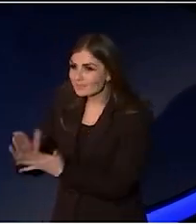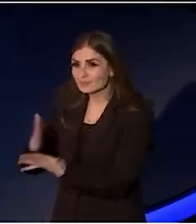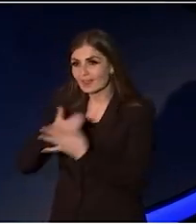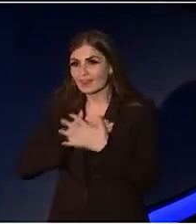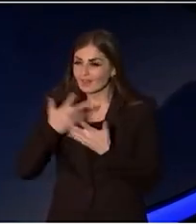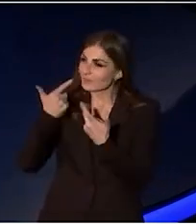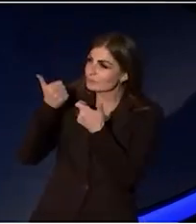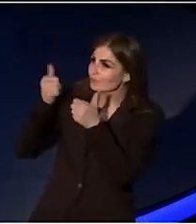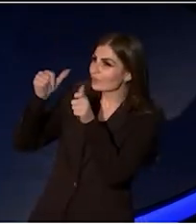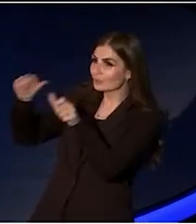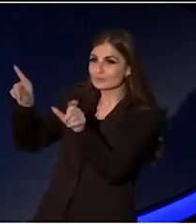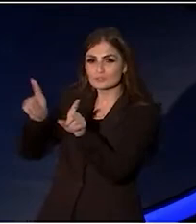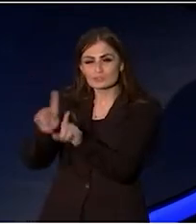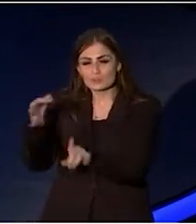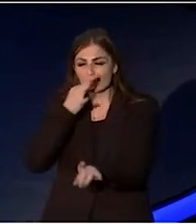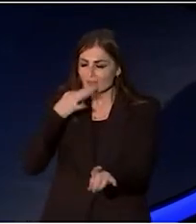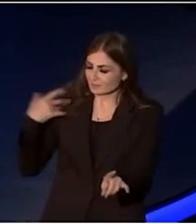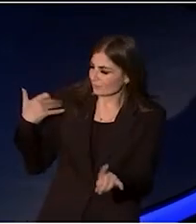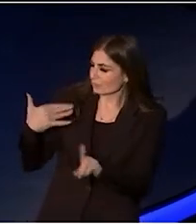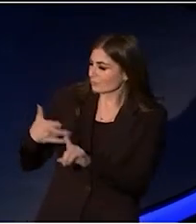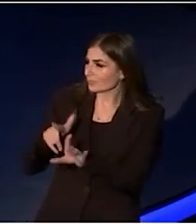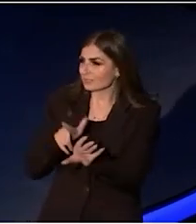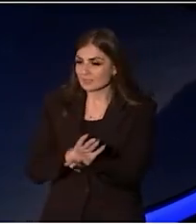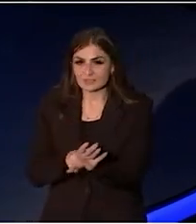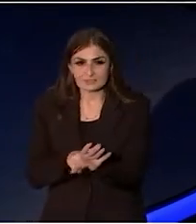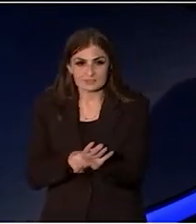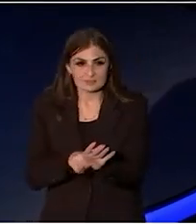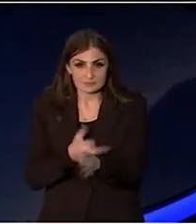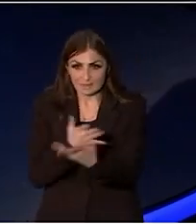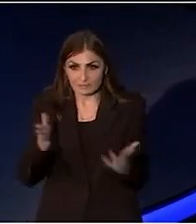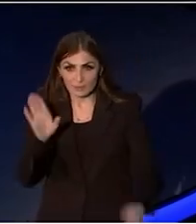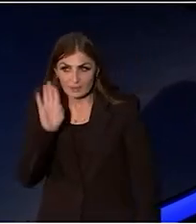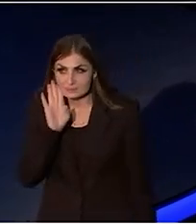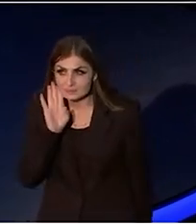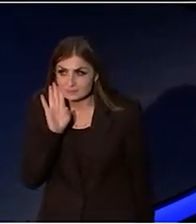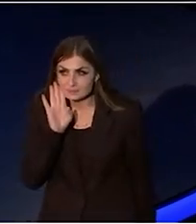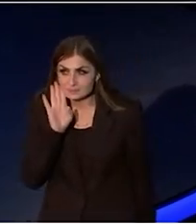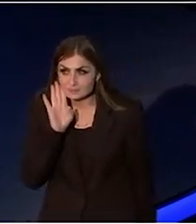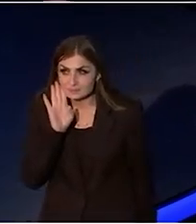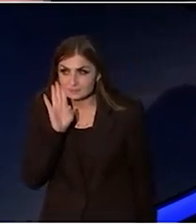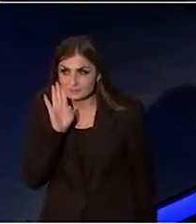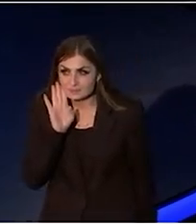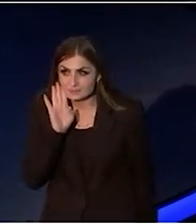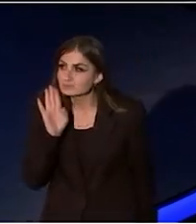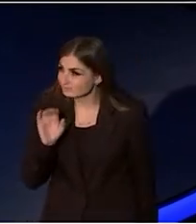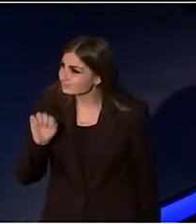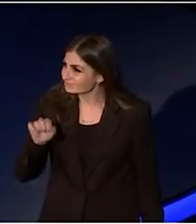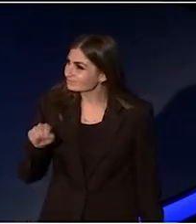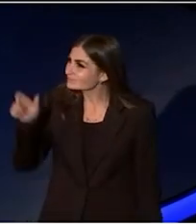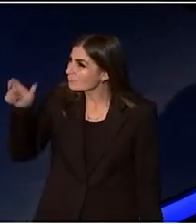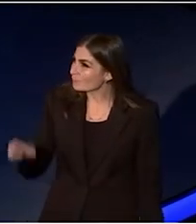asking herself for years Is anyone even listening? Turns out someone was.